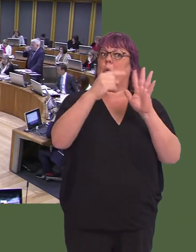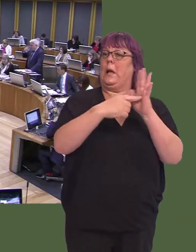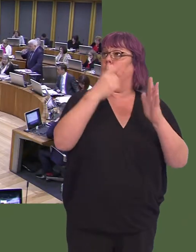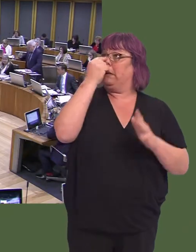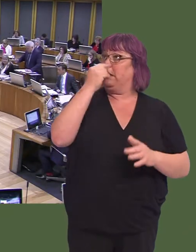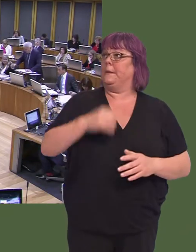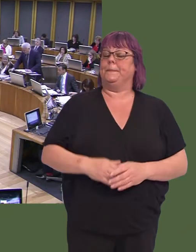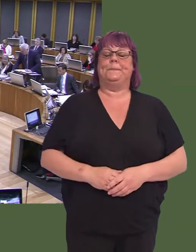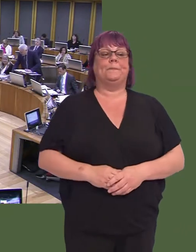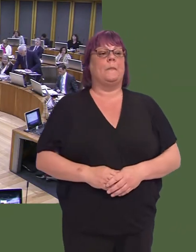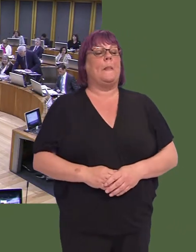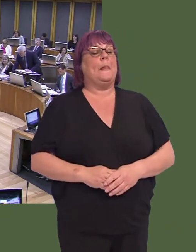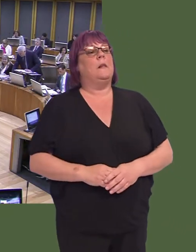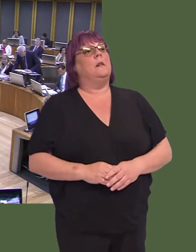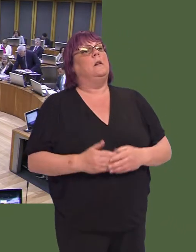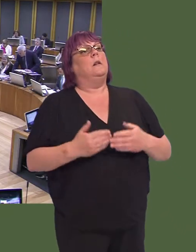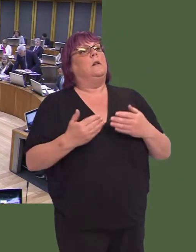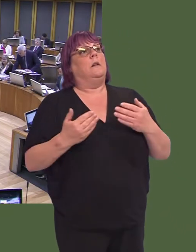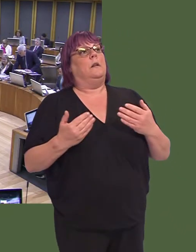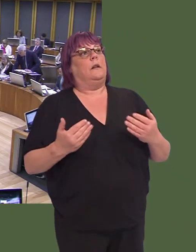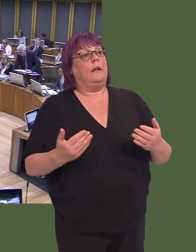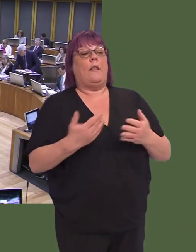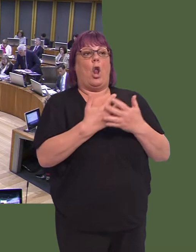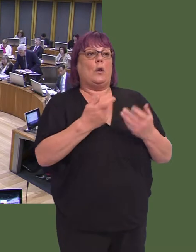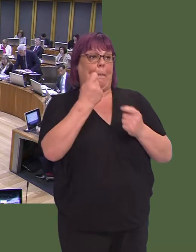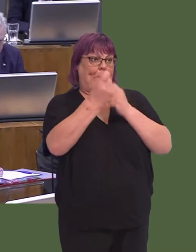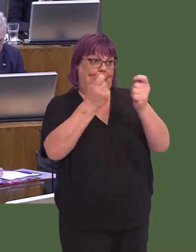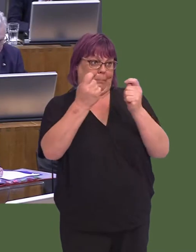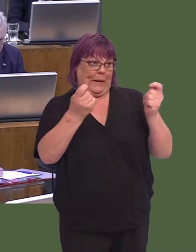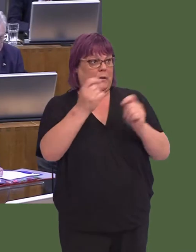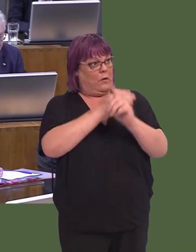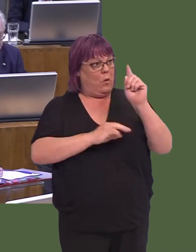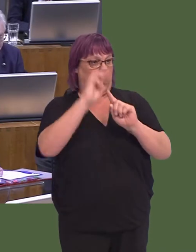Carwyn Jones AM: Well, there are a number of bids from across Wales, so we have to be